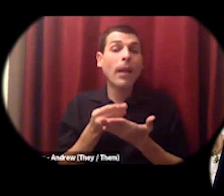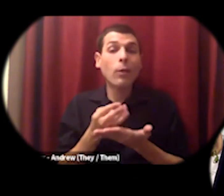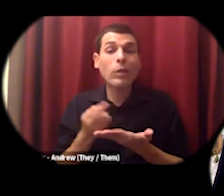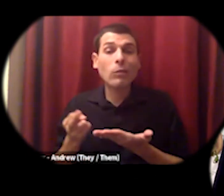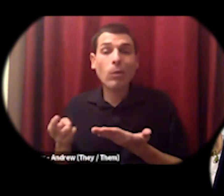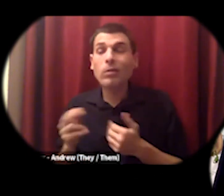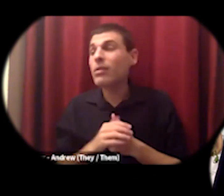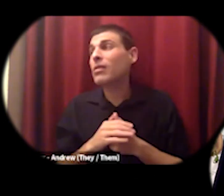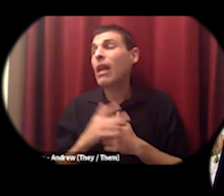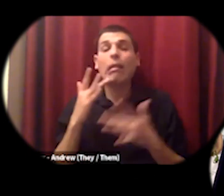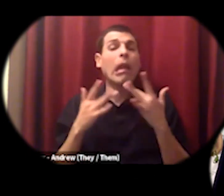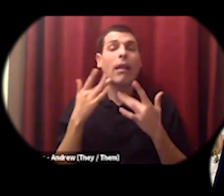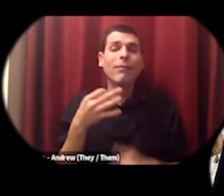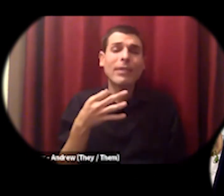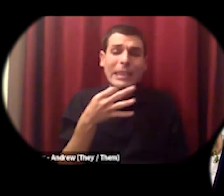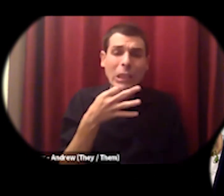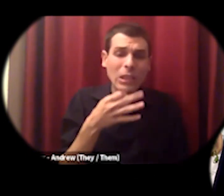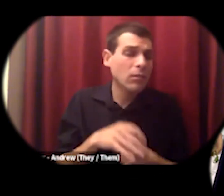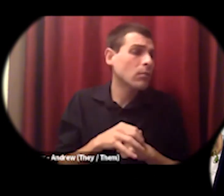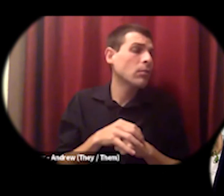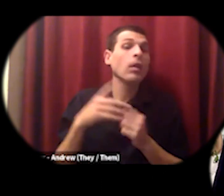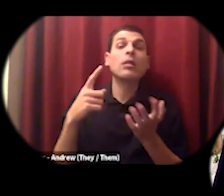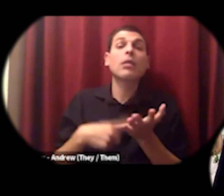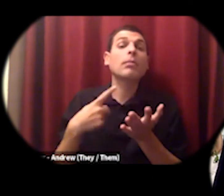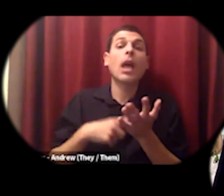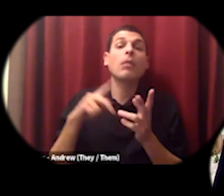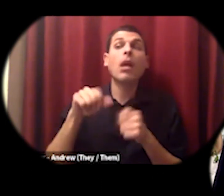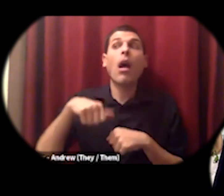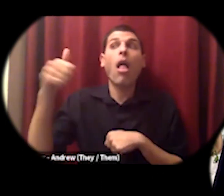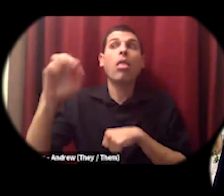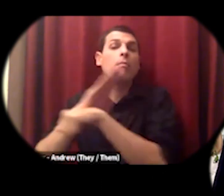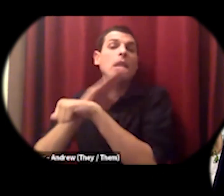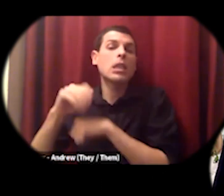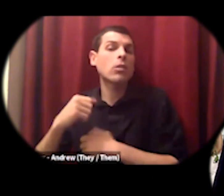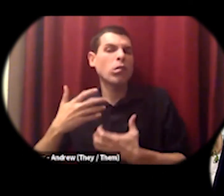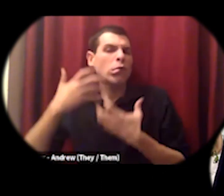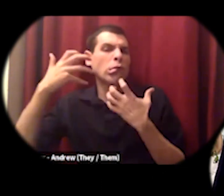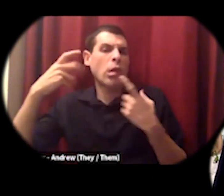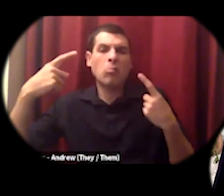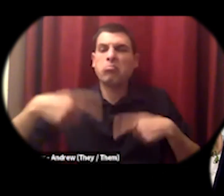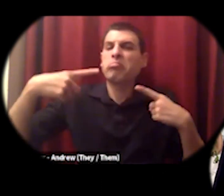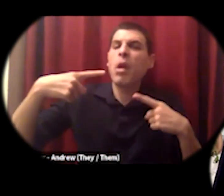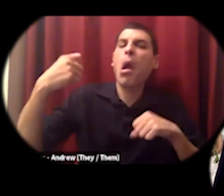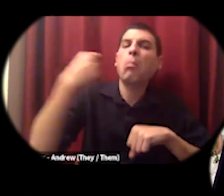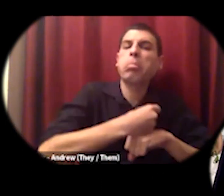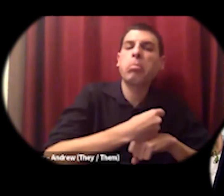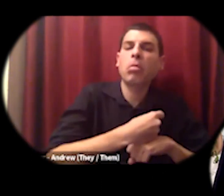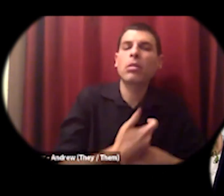sometimes hostility within the local market place that drove them out of business but